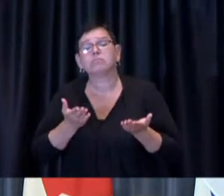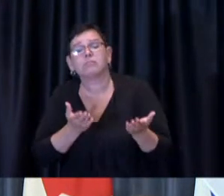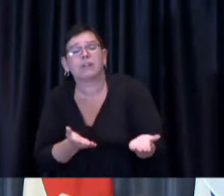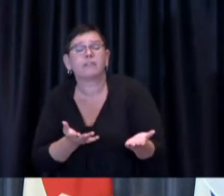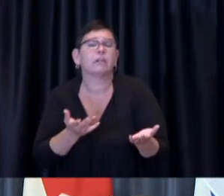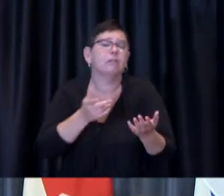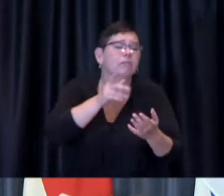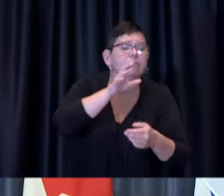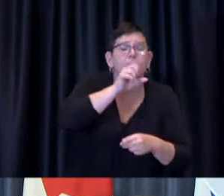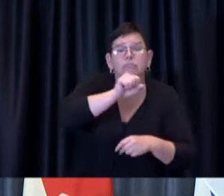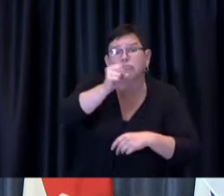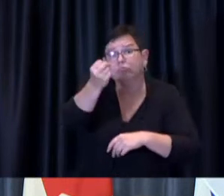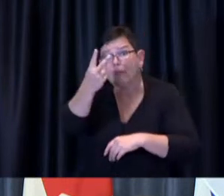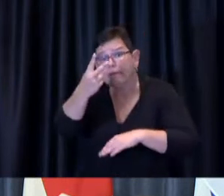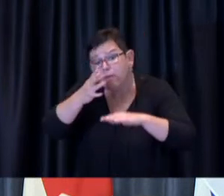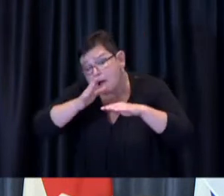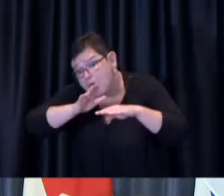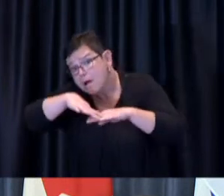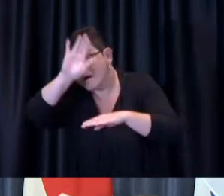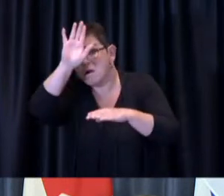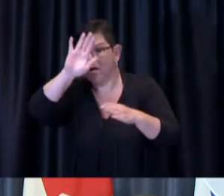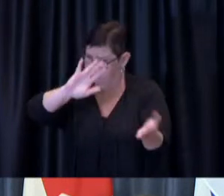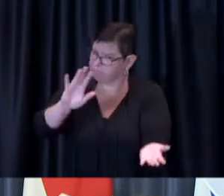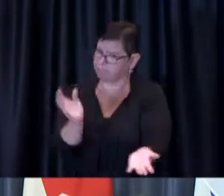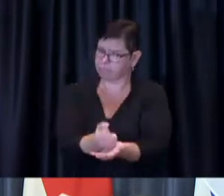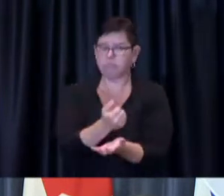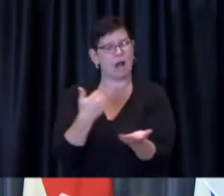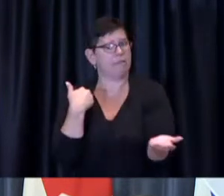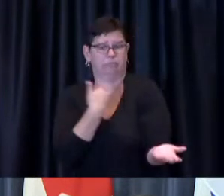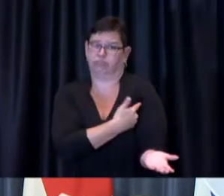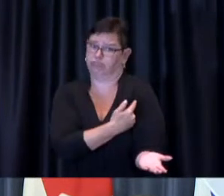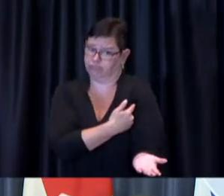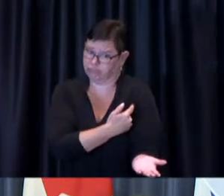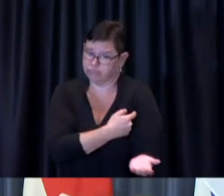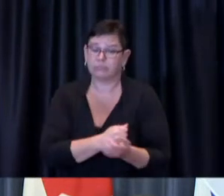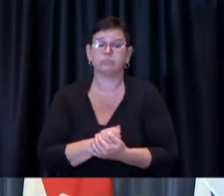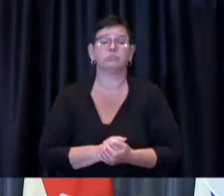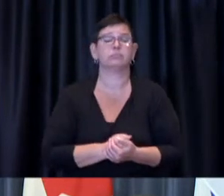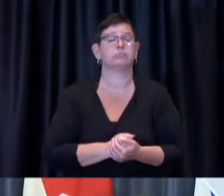who require either their first or second dose of COVID-19 vaccine.